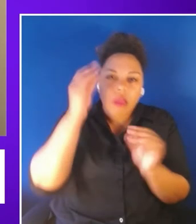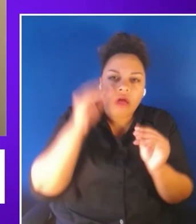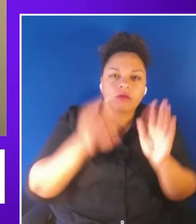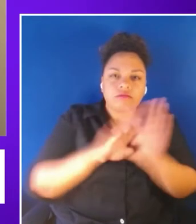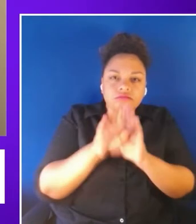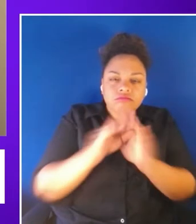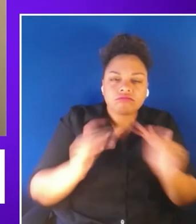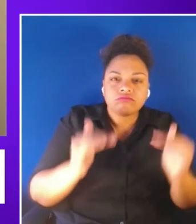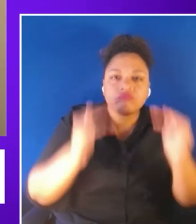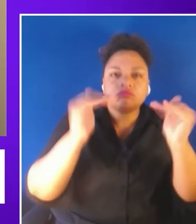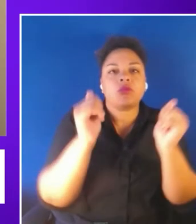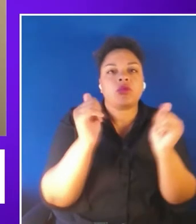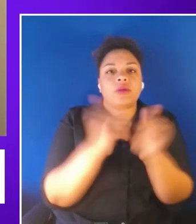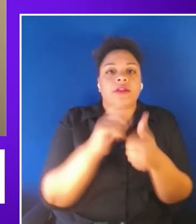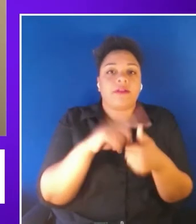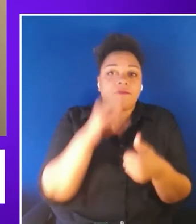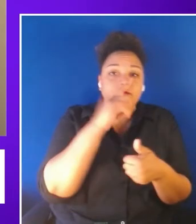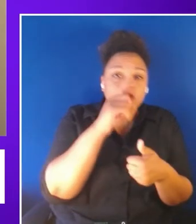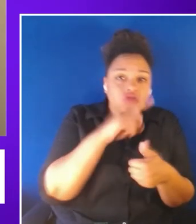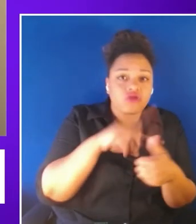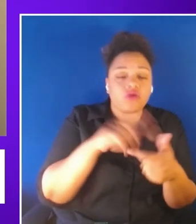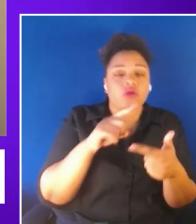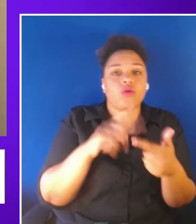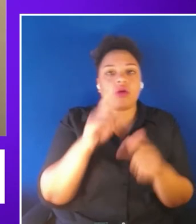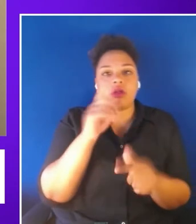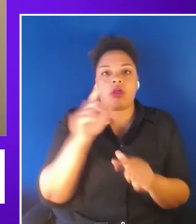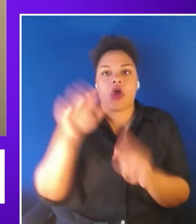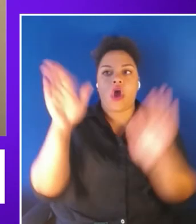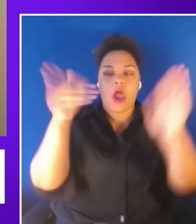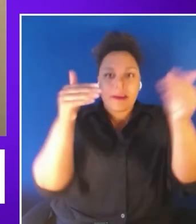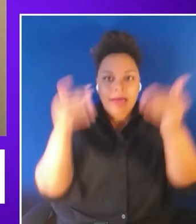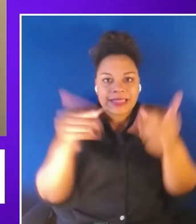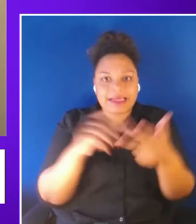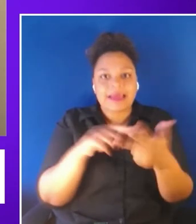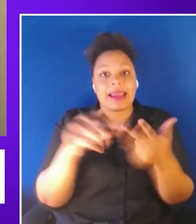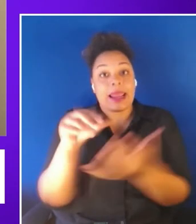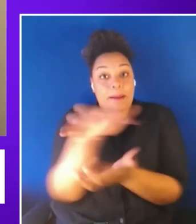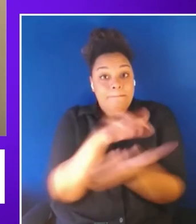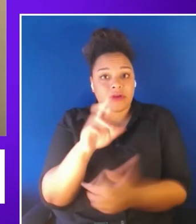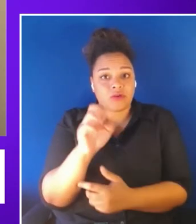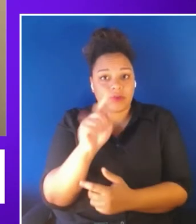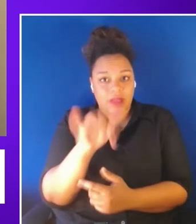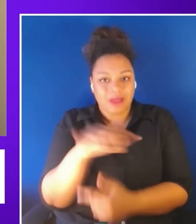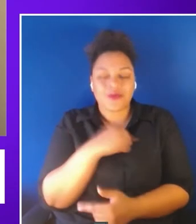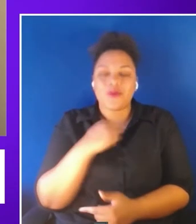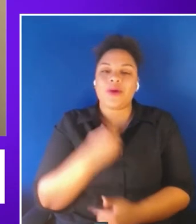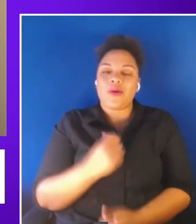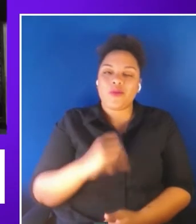and mixed reality and we have been a proud strategic advisor to the XR Access initiative.